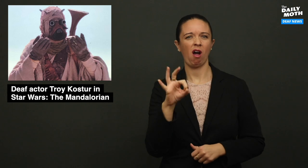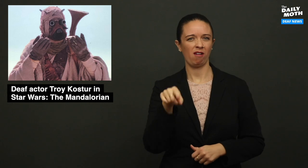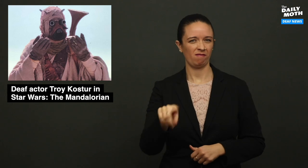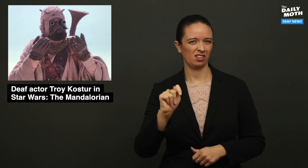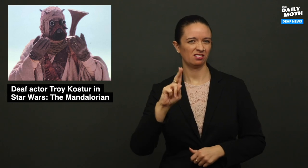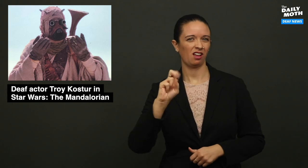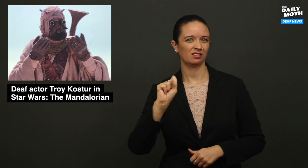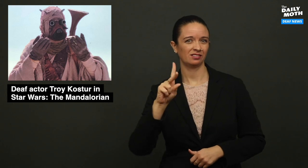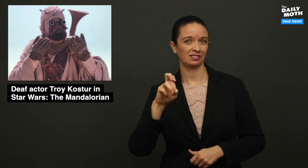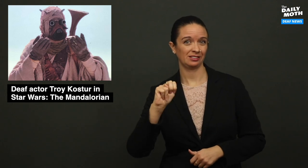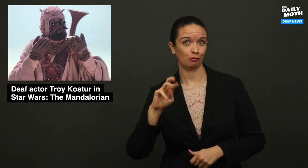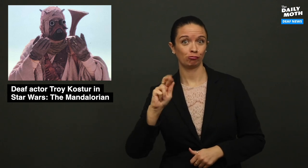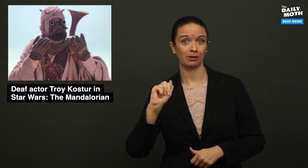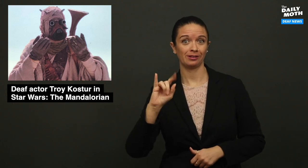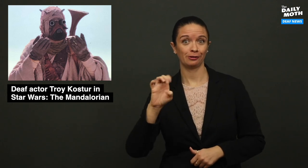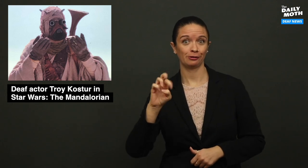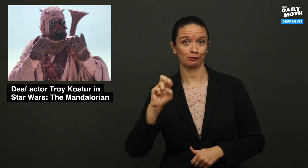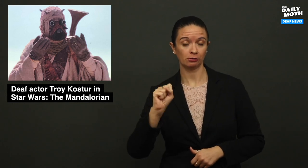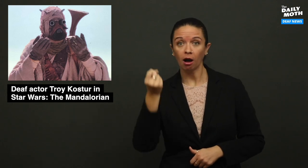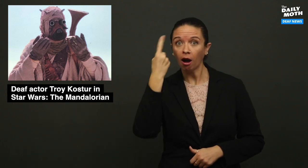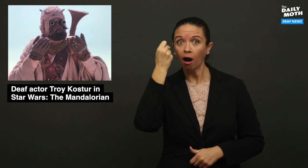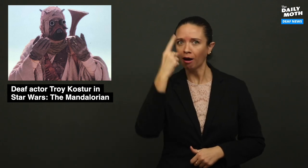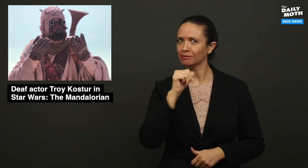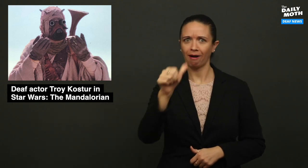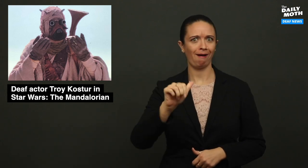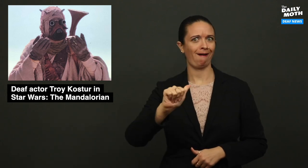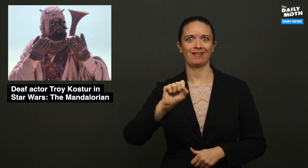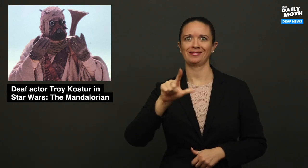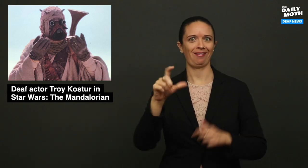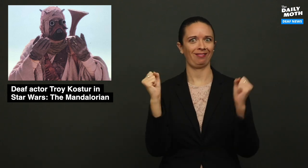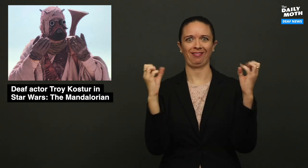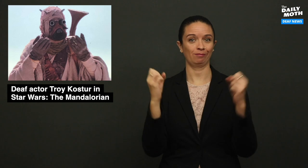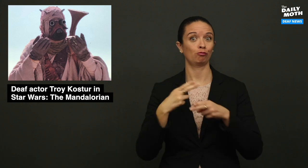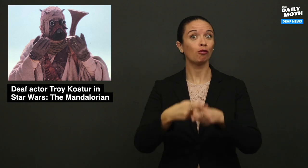the Tusken Raiders - it is not American Sign Language,